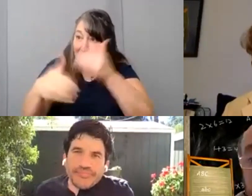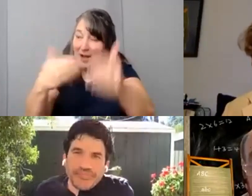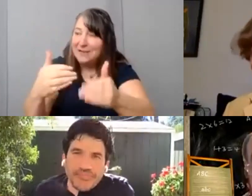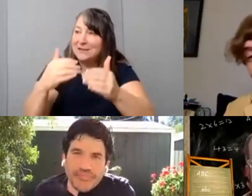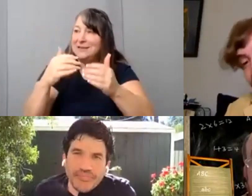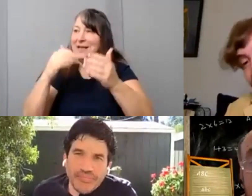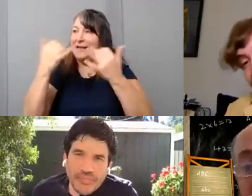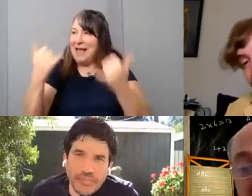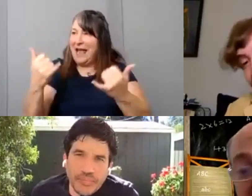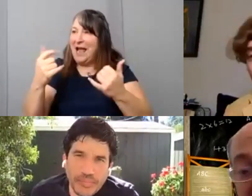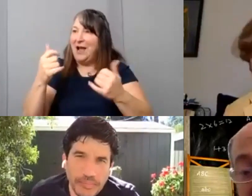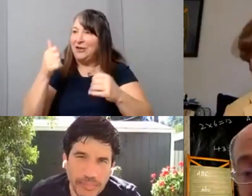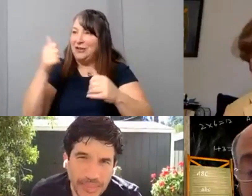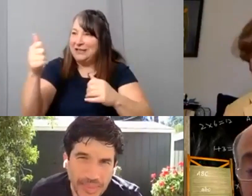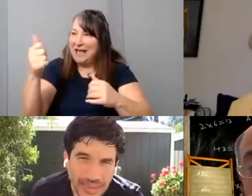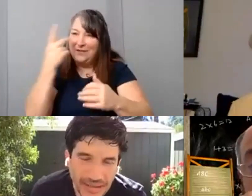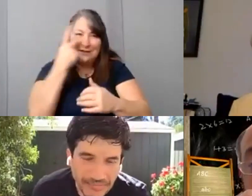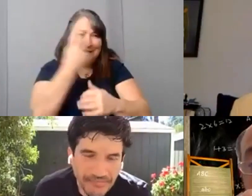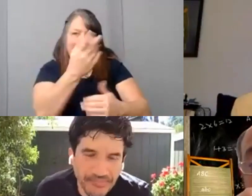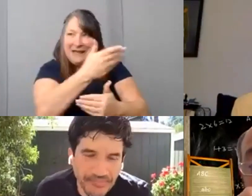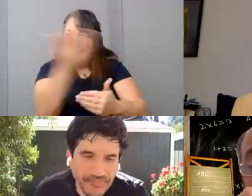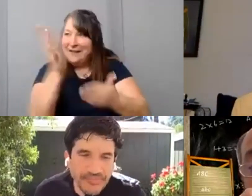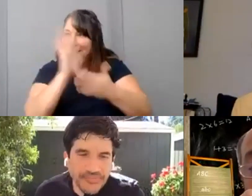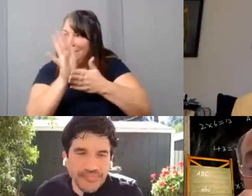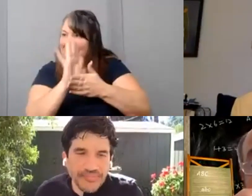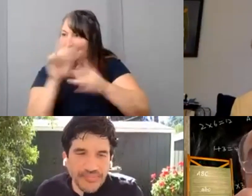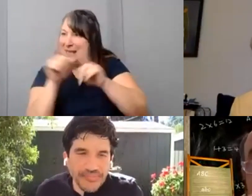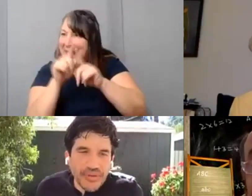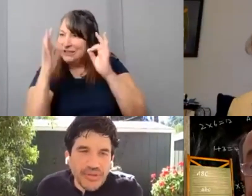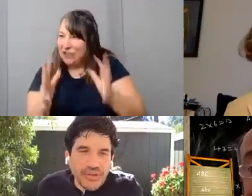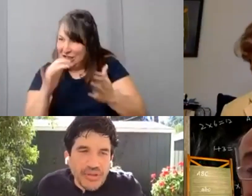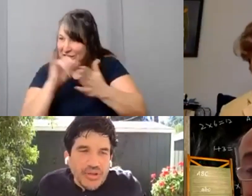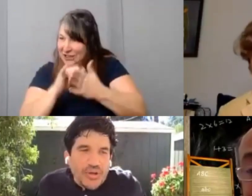that you're seeing the films, at all, as a judge?